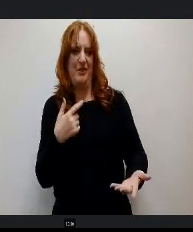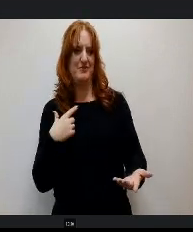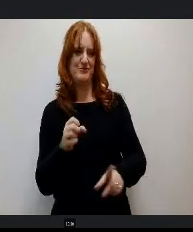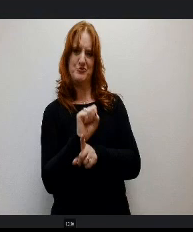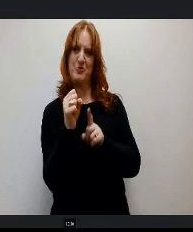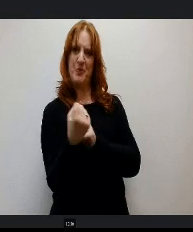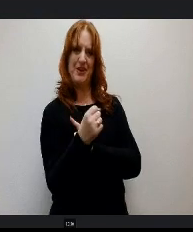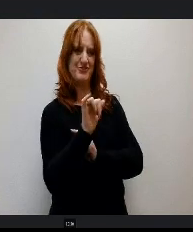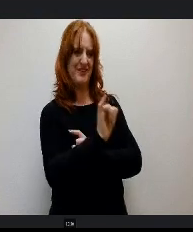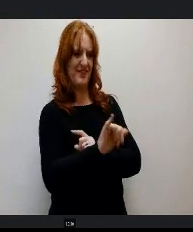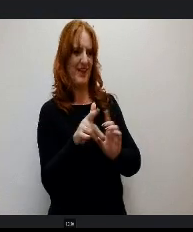district with beautiful people in it.